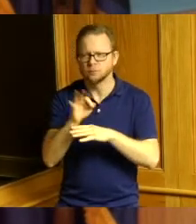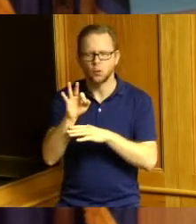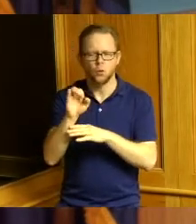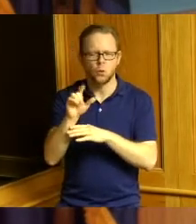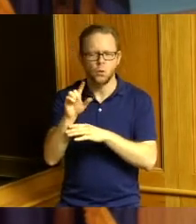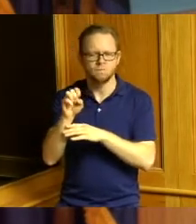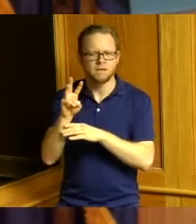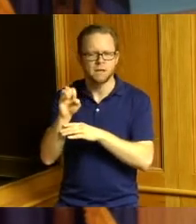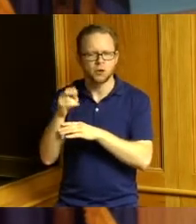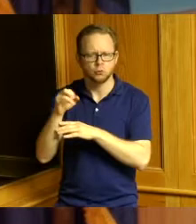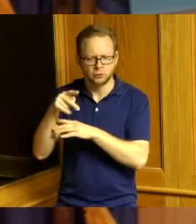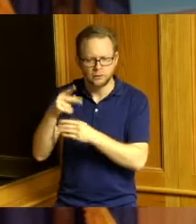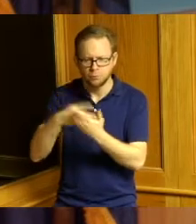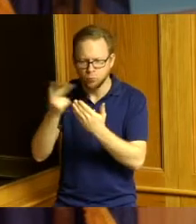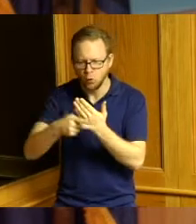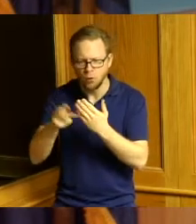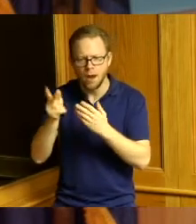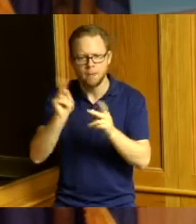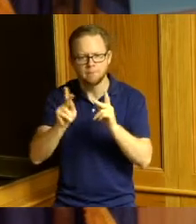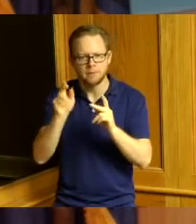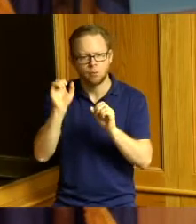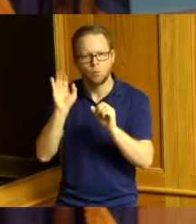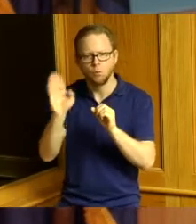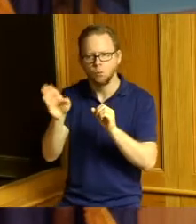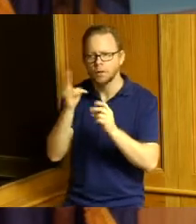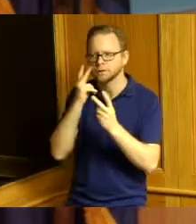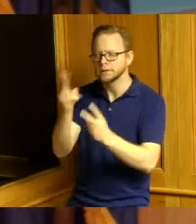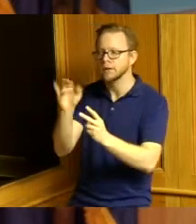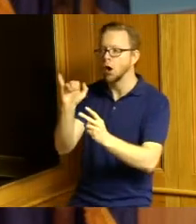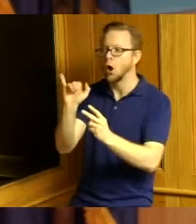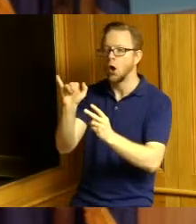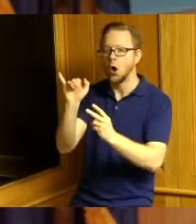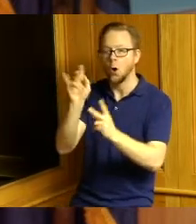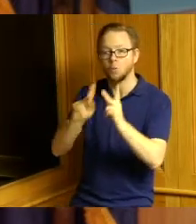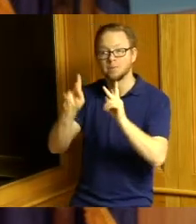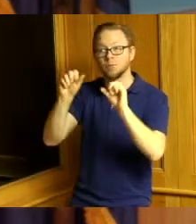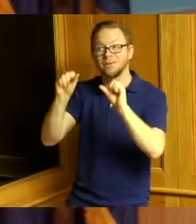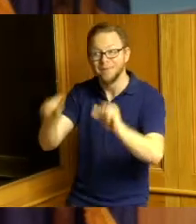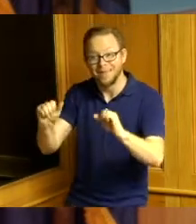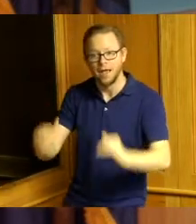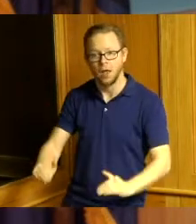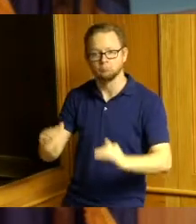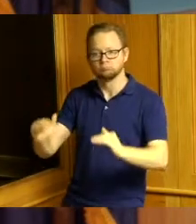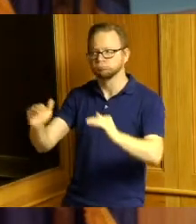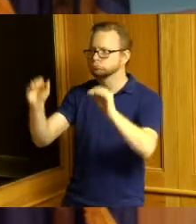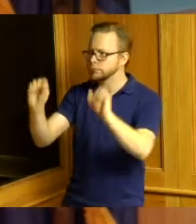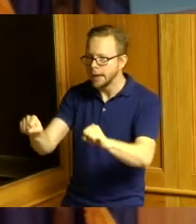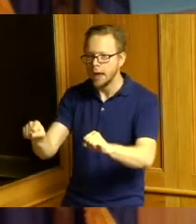people can look and say there can be mobility in this career set so excited about it and looking